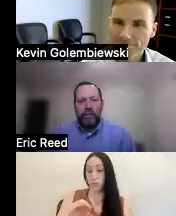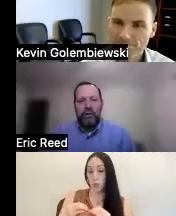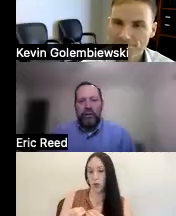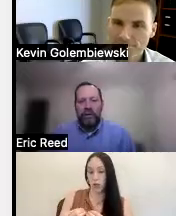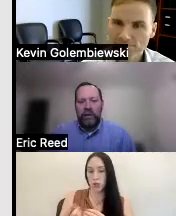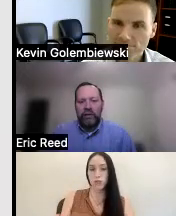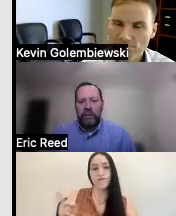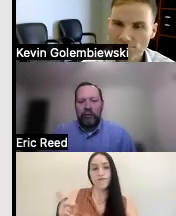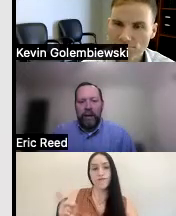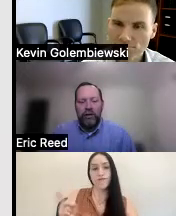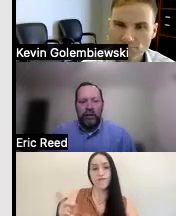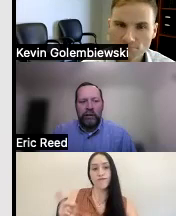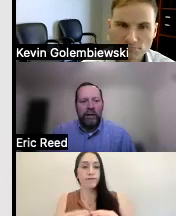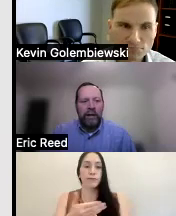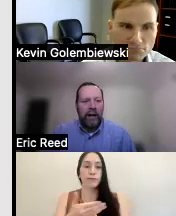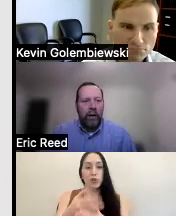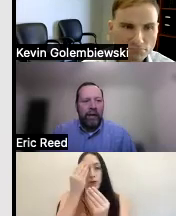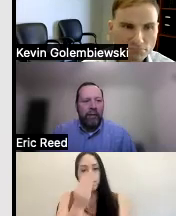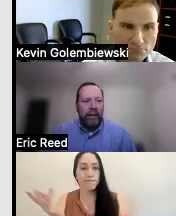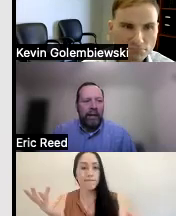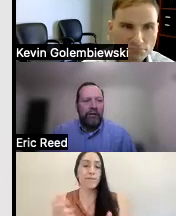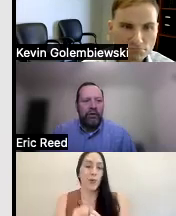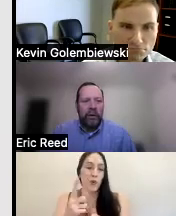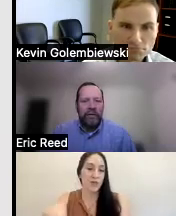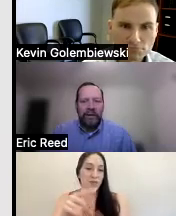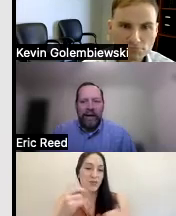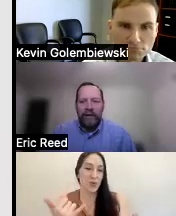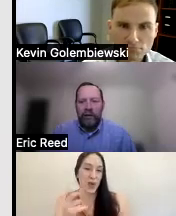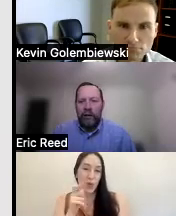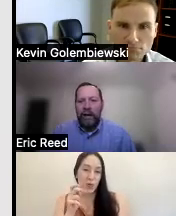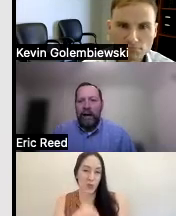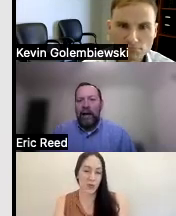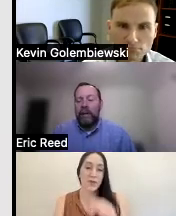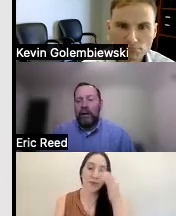resources and share some information uh with everybody that's joined us today so I'm Eric